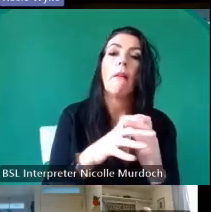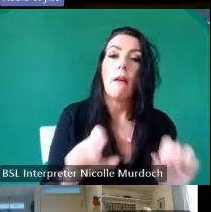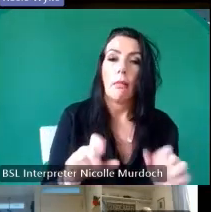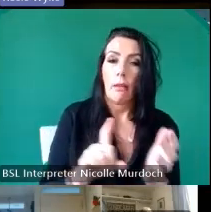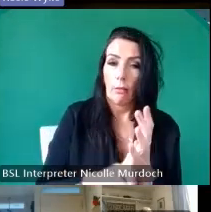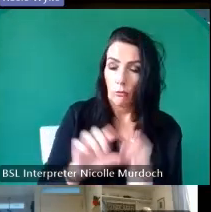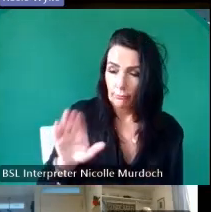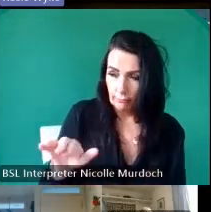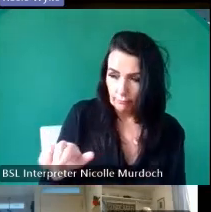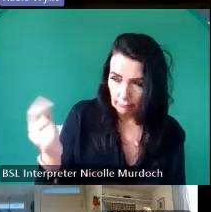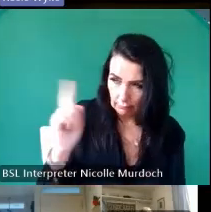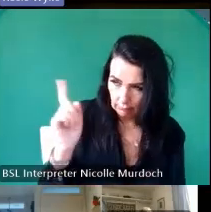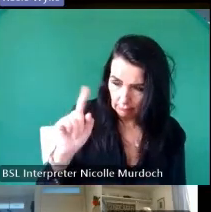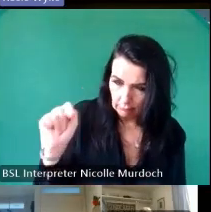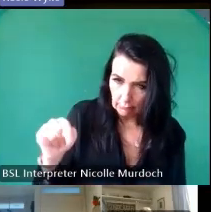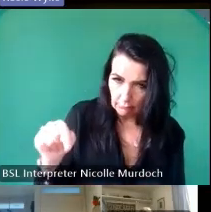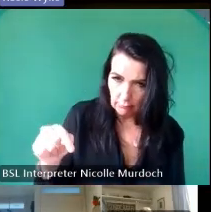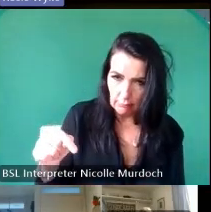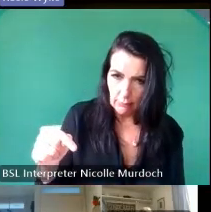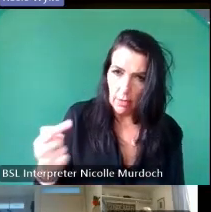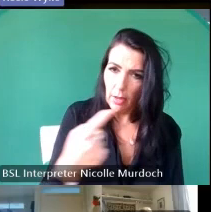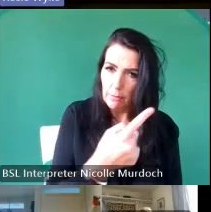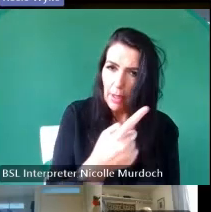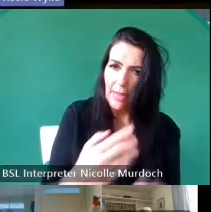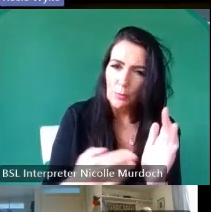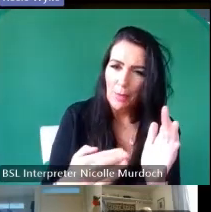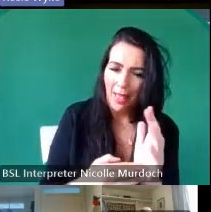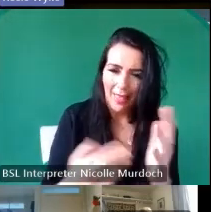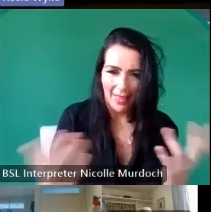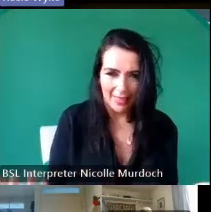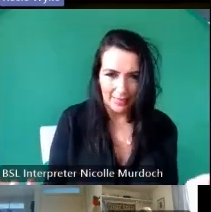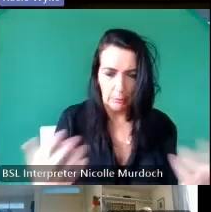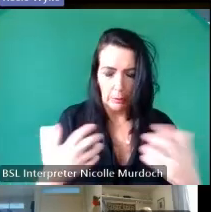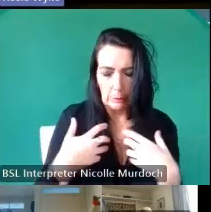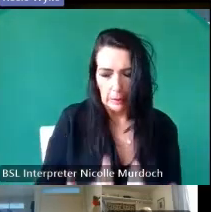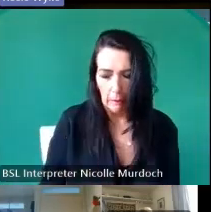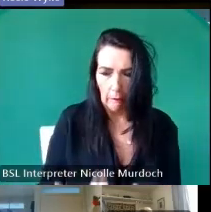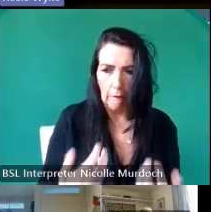bull saw him went back towards Mal a bit tired but that time so it was easier to somehow get